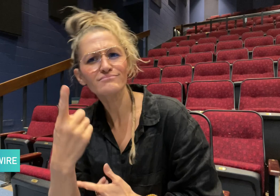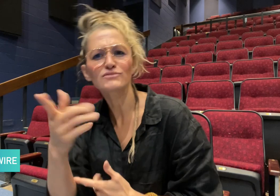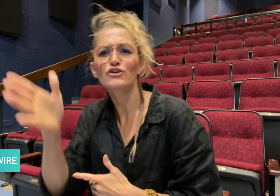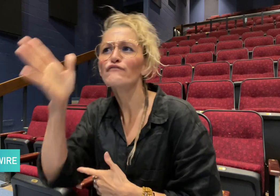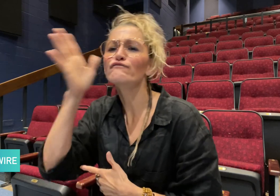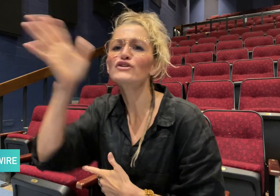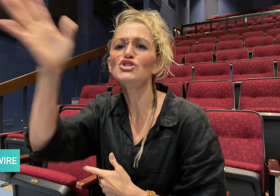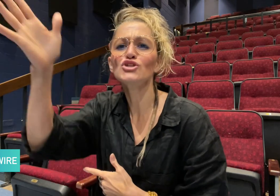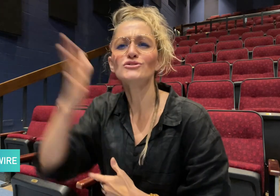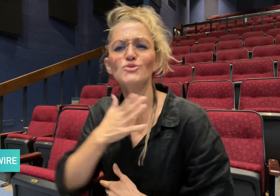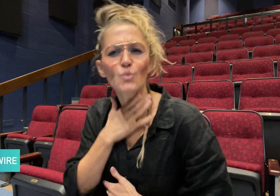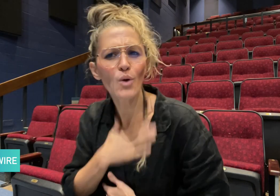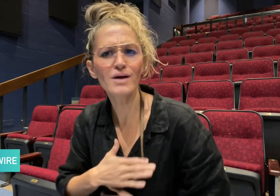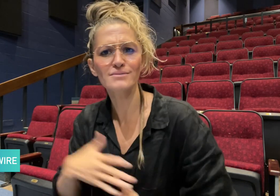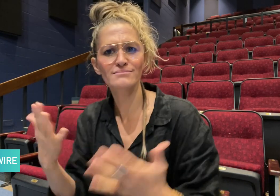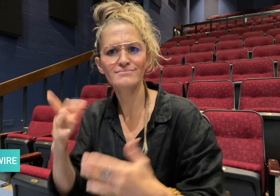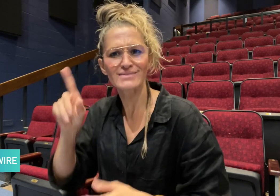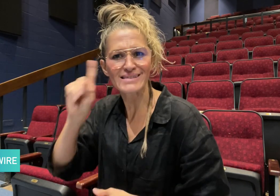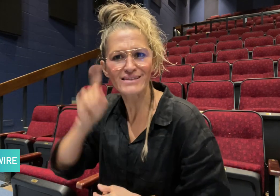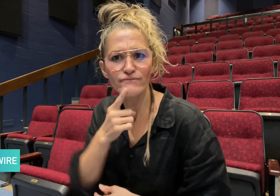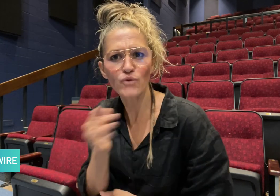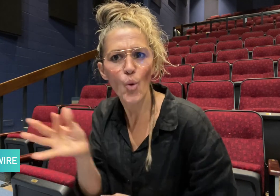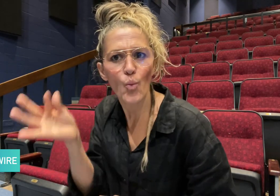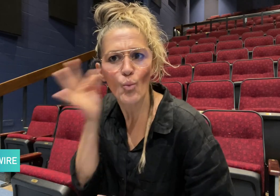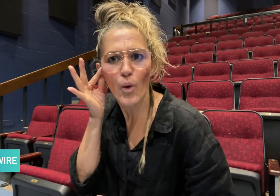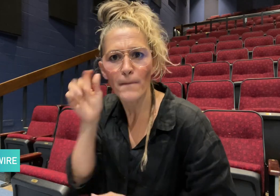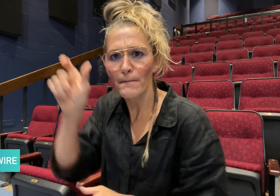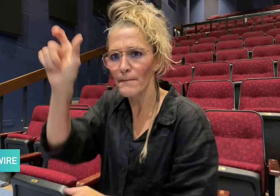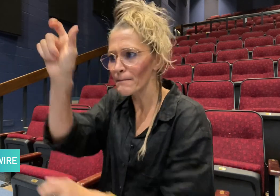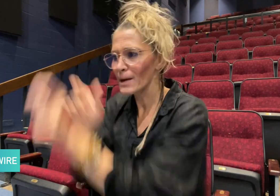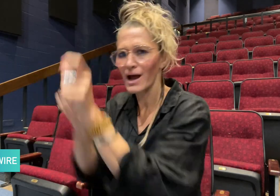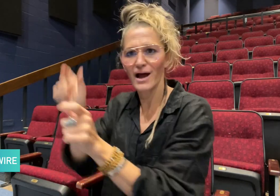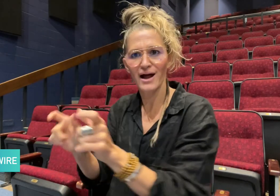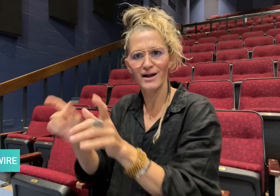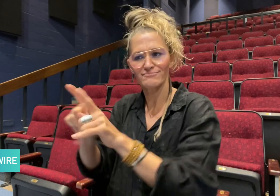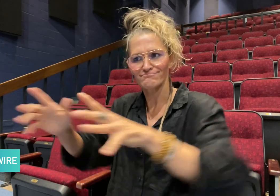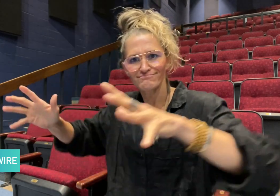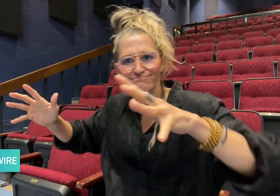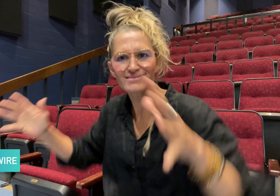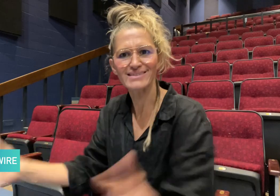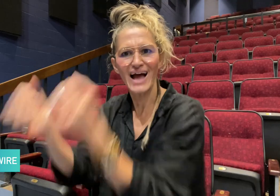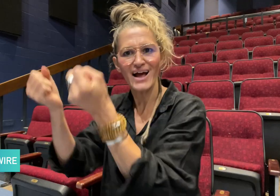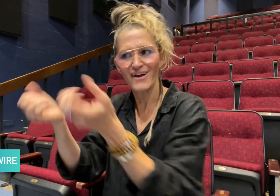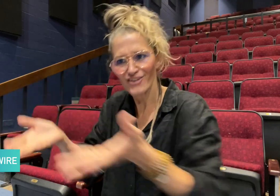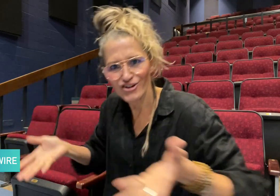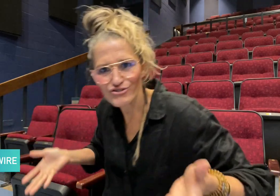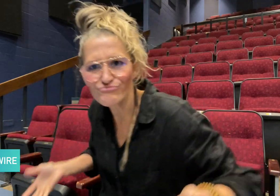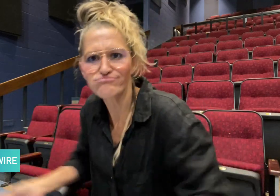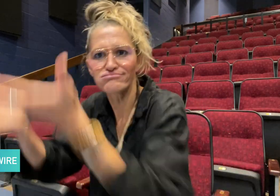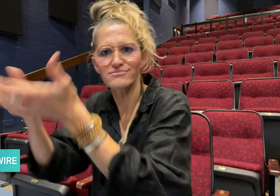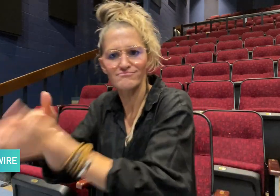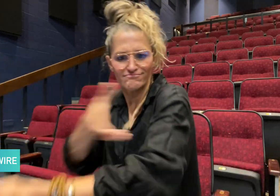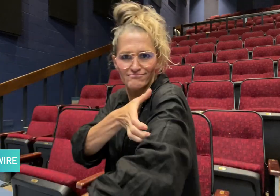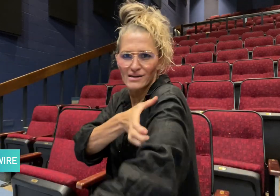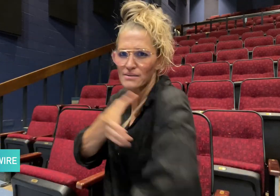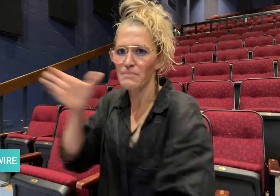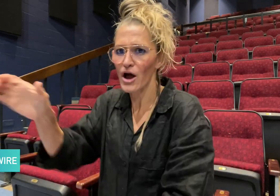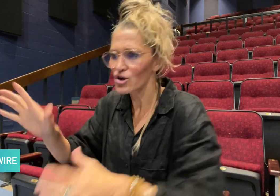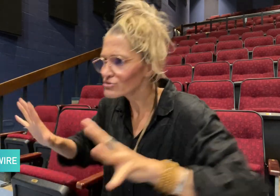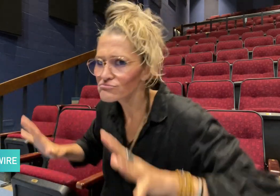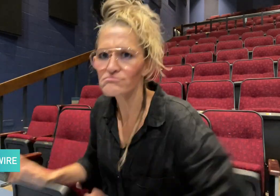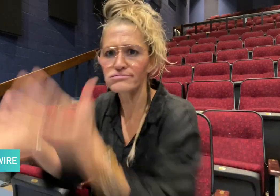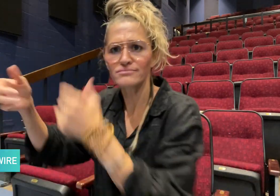that she sees a future where Deaf women are liberated